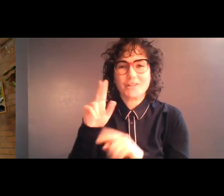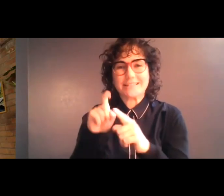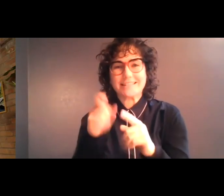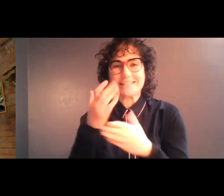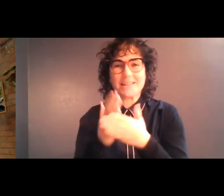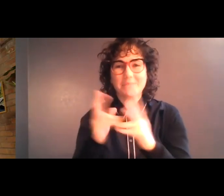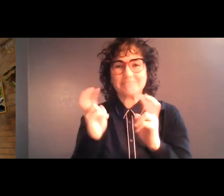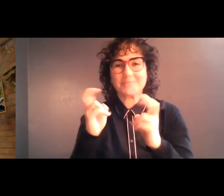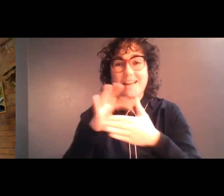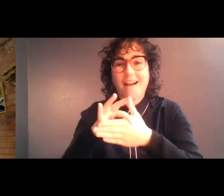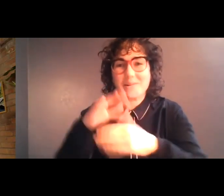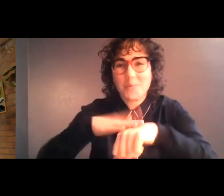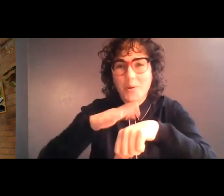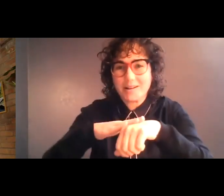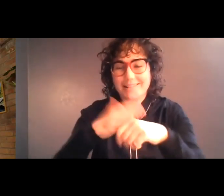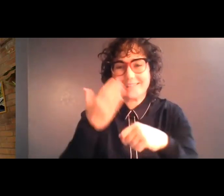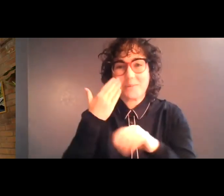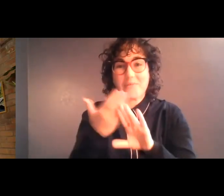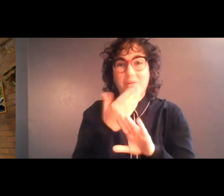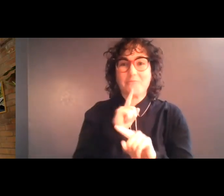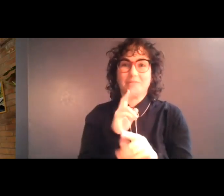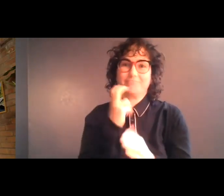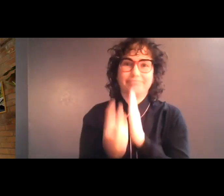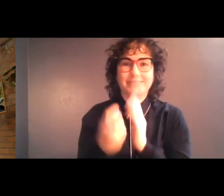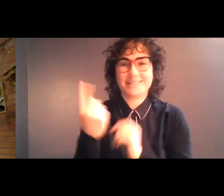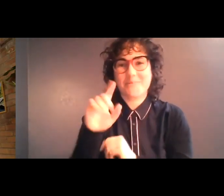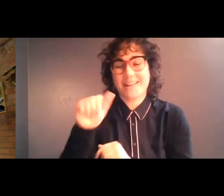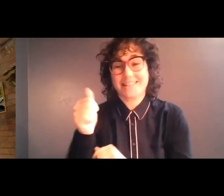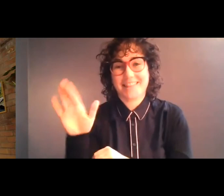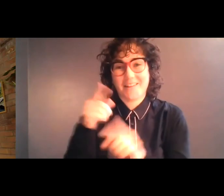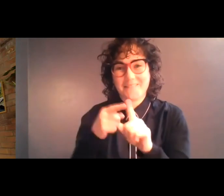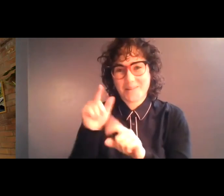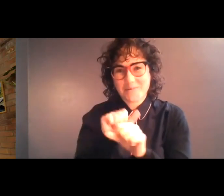find themselves in the middle of someone else's fieldworks. So, that's a little joke based